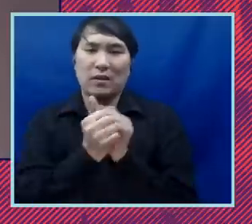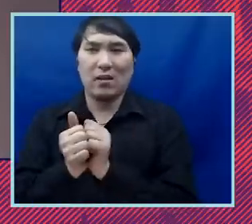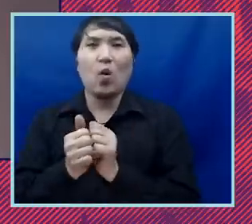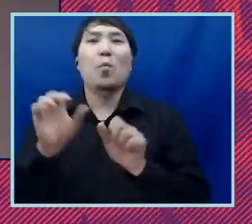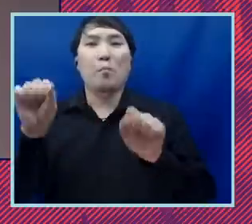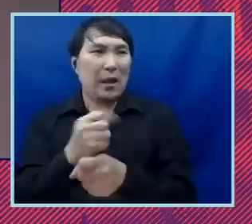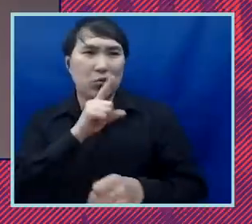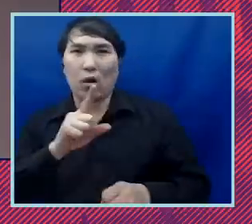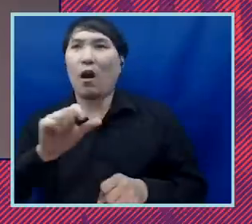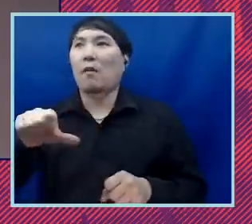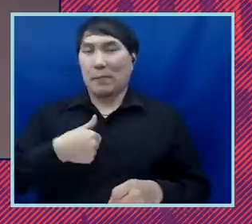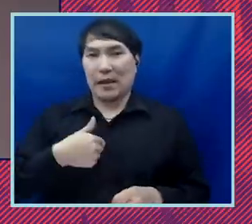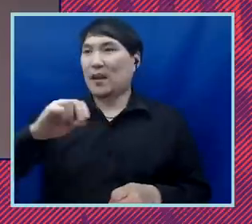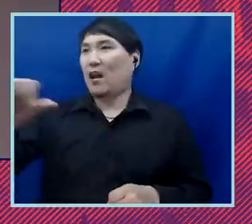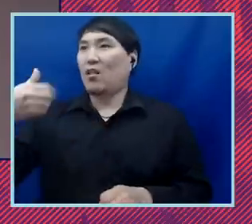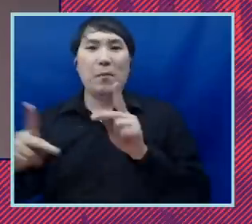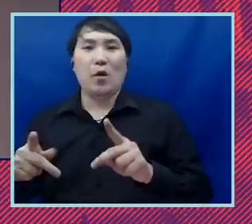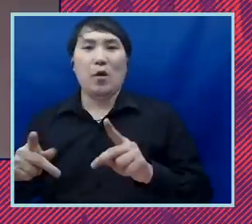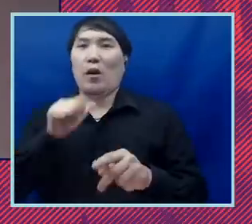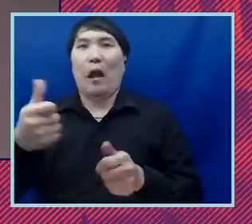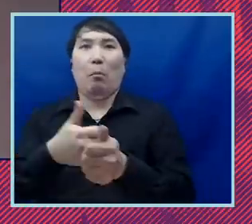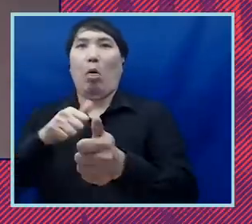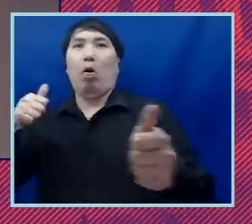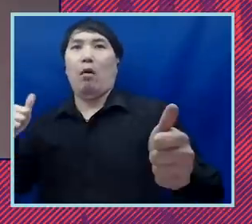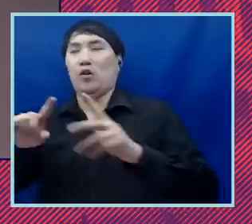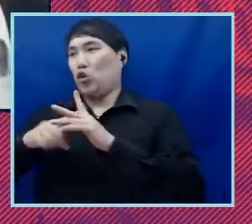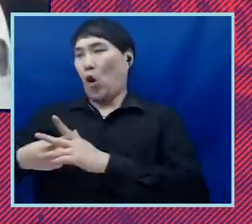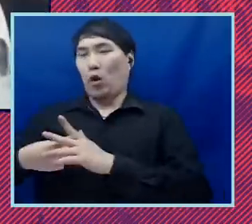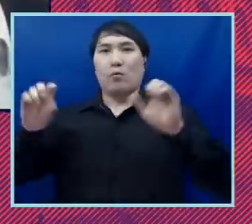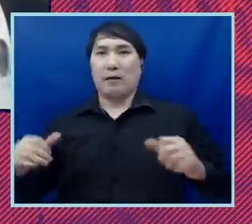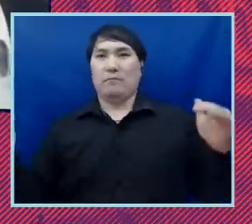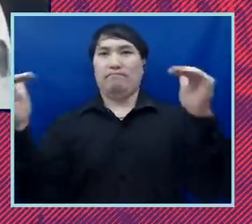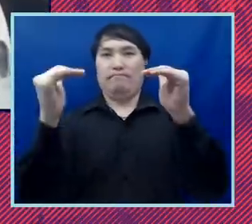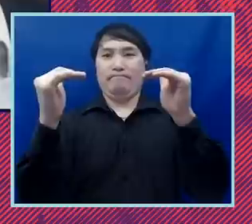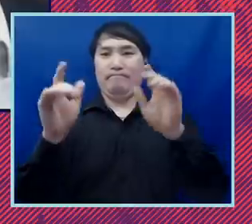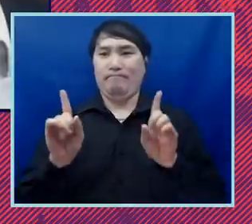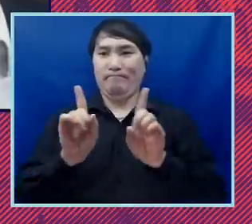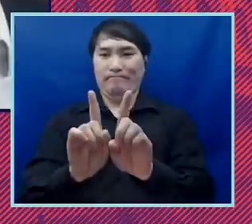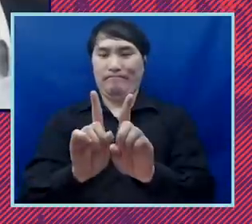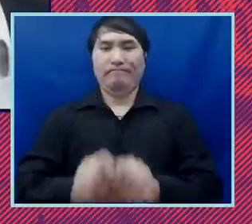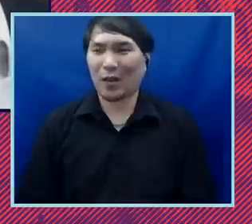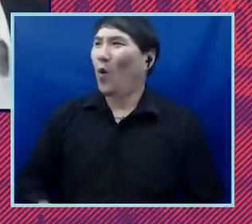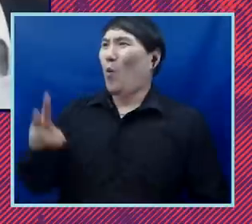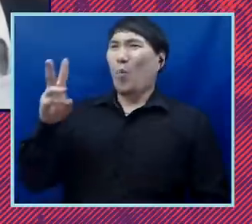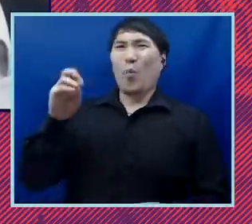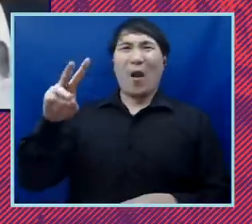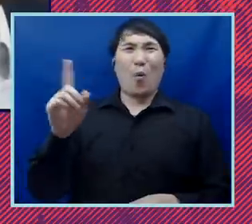aren't standing so far behind the starting line oh my god when you find her if i need 10 more of her